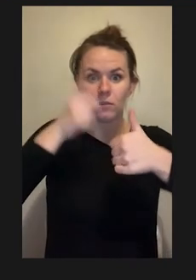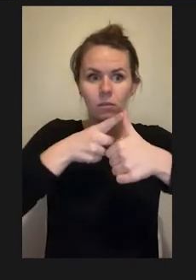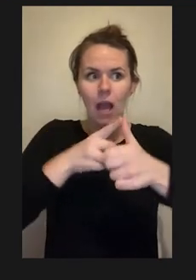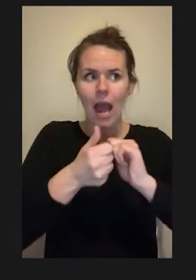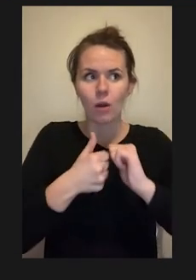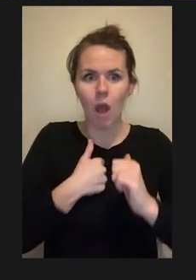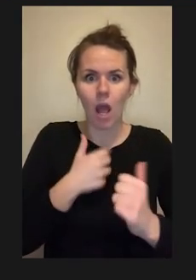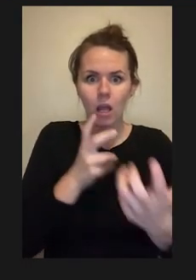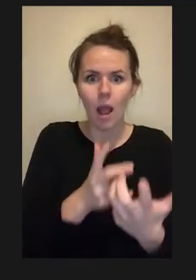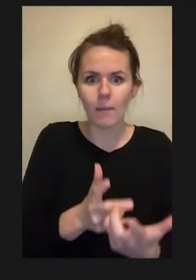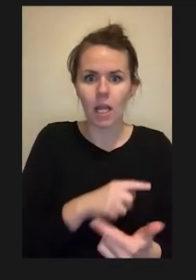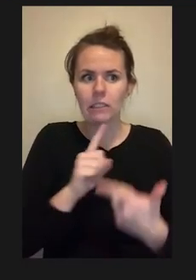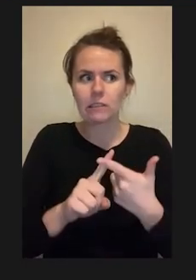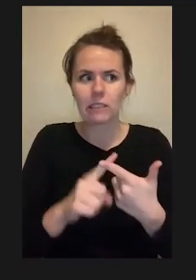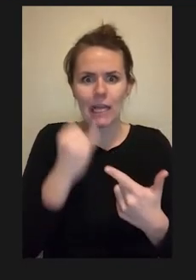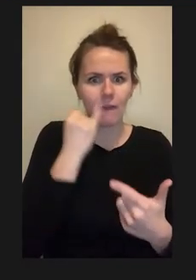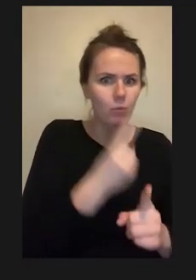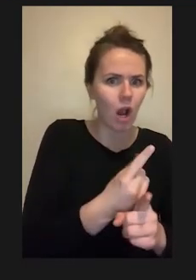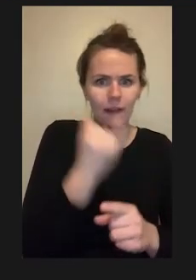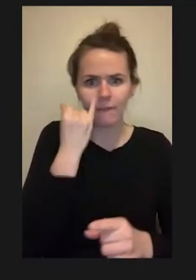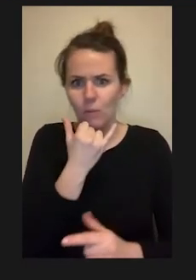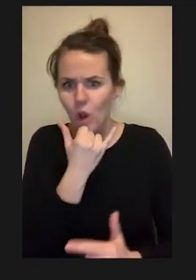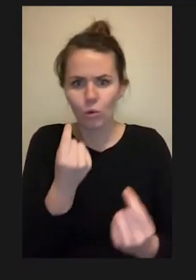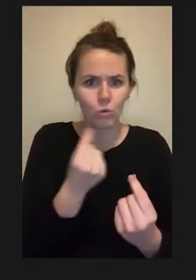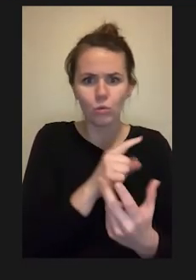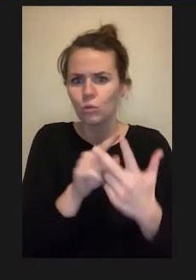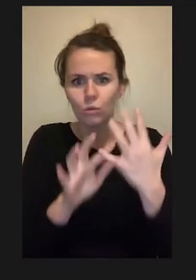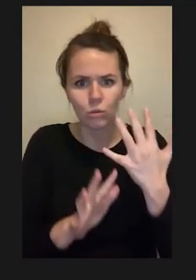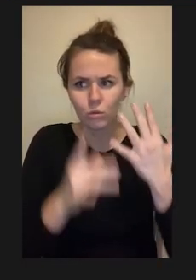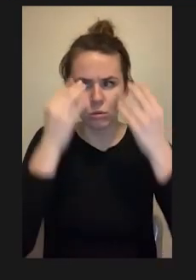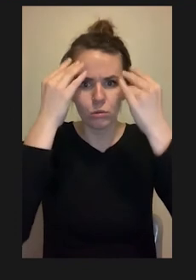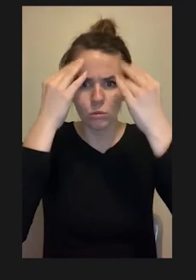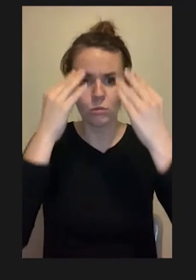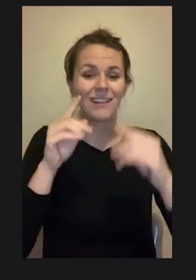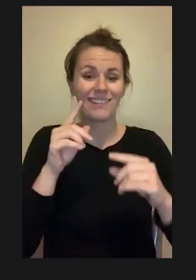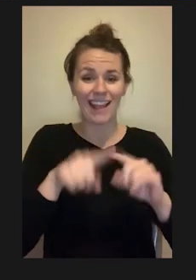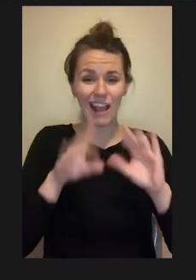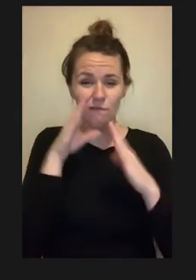going to hit something? Break something?And they cannot focus on really the science